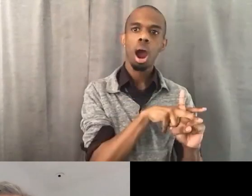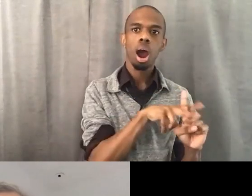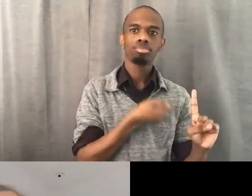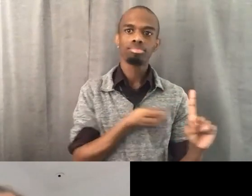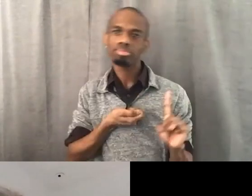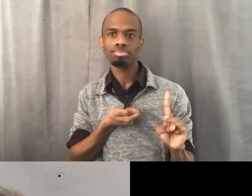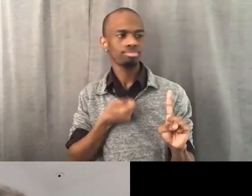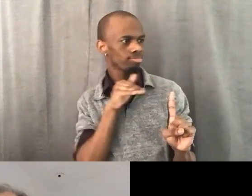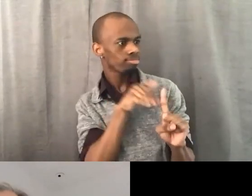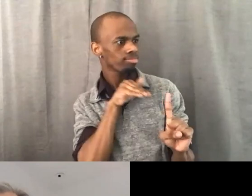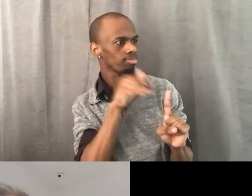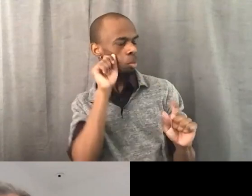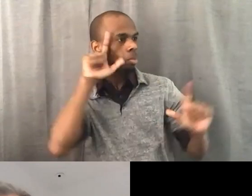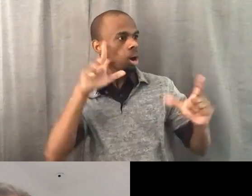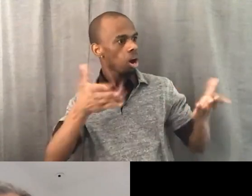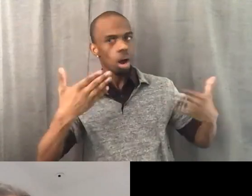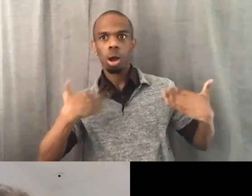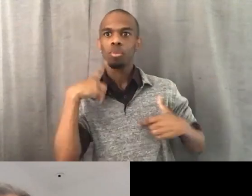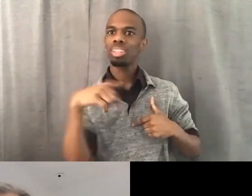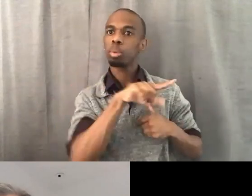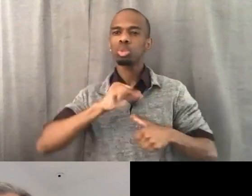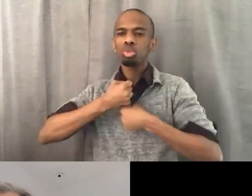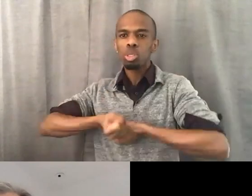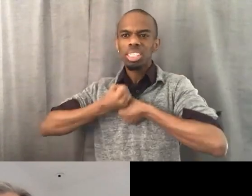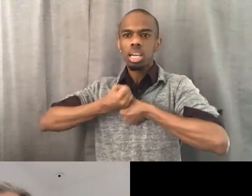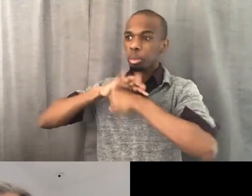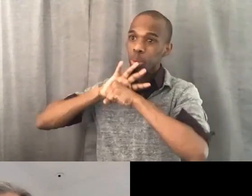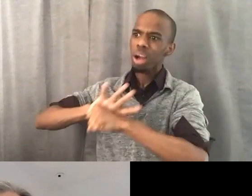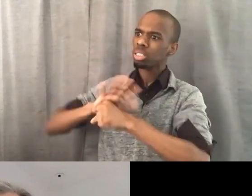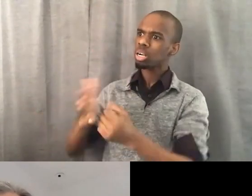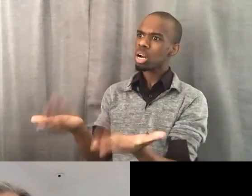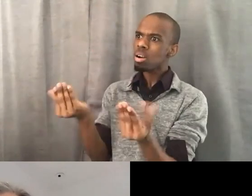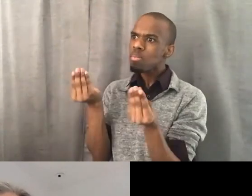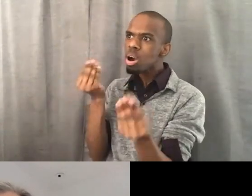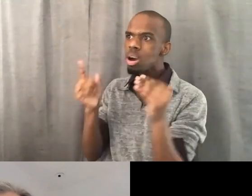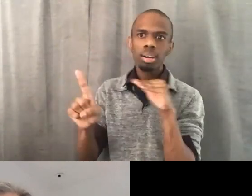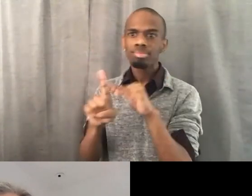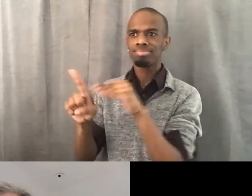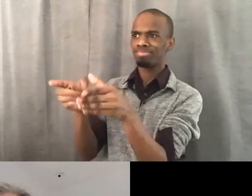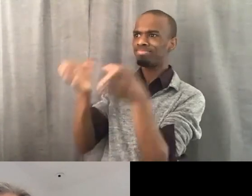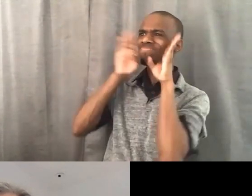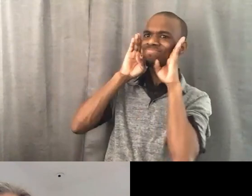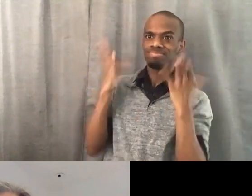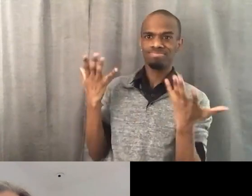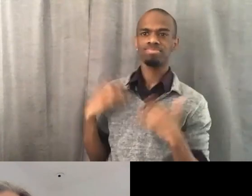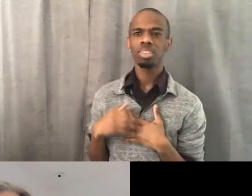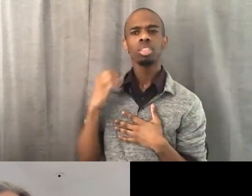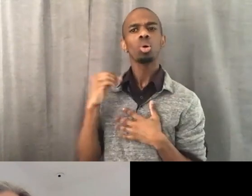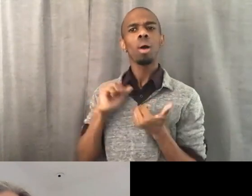And so let's all think about how we all contribute to all of these different struggles. We talked about that mosaic,